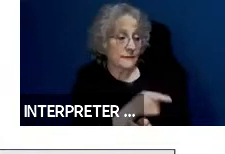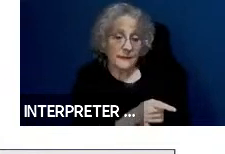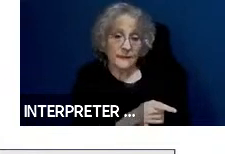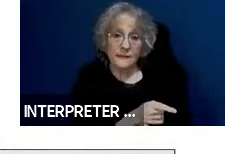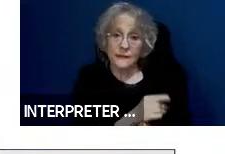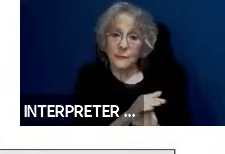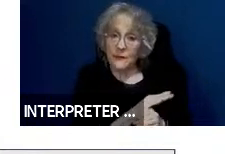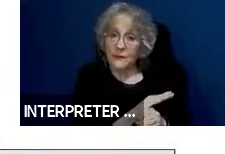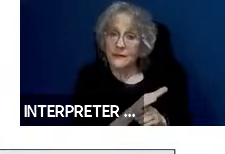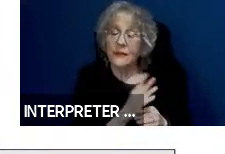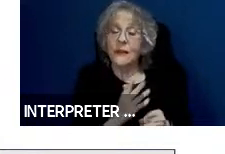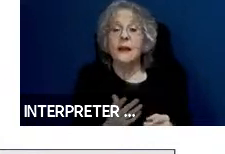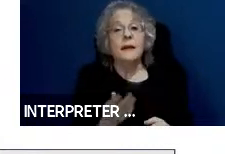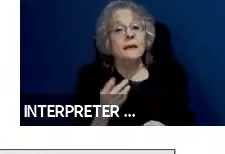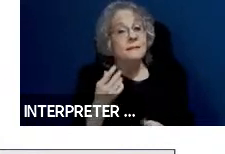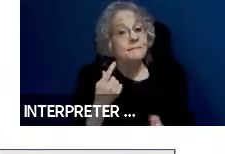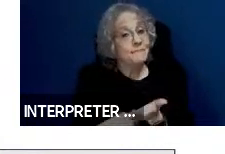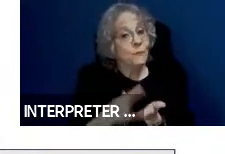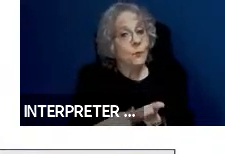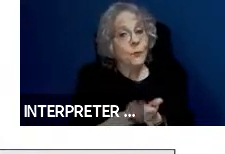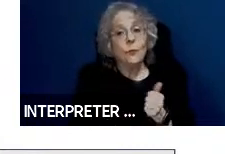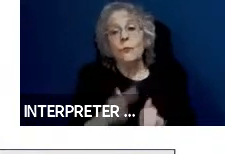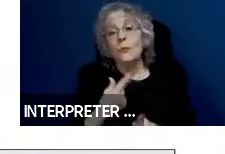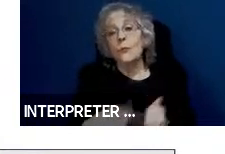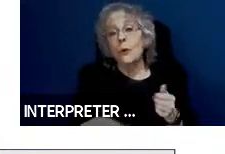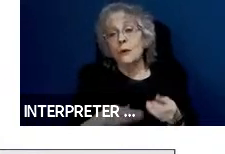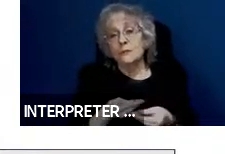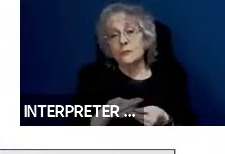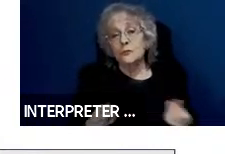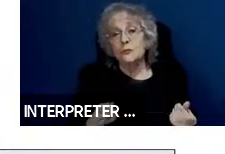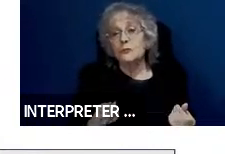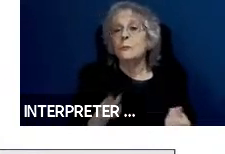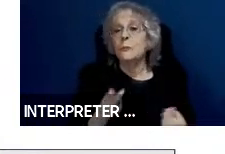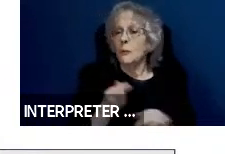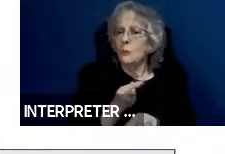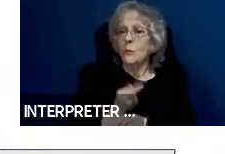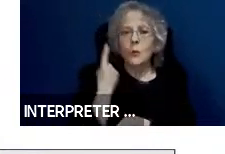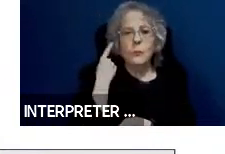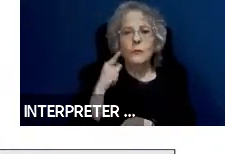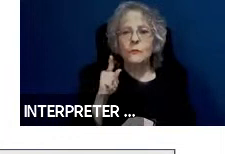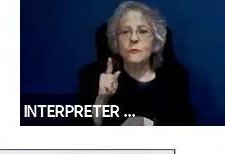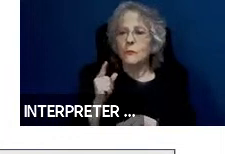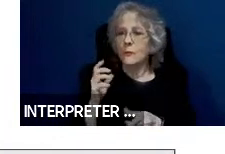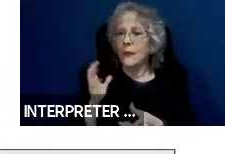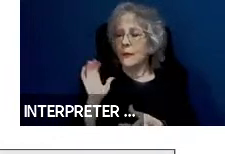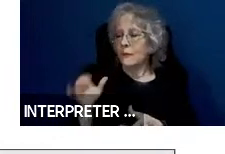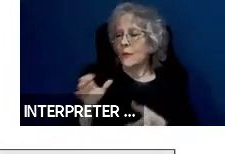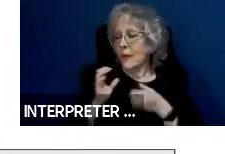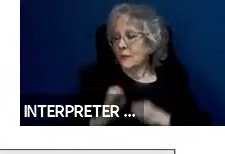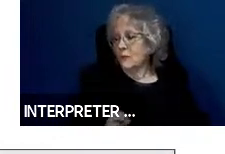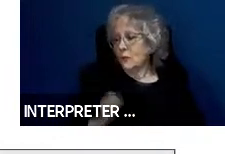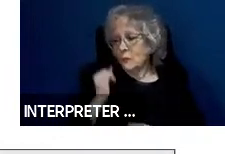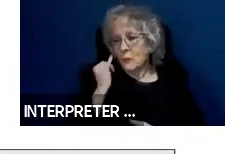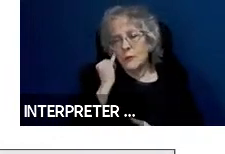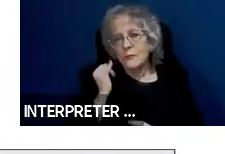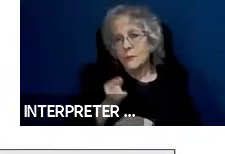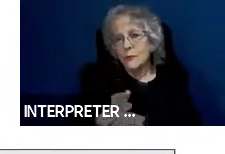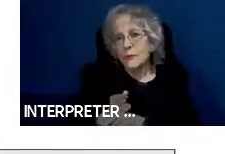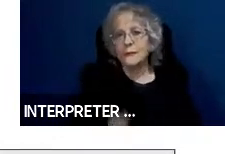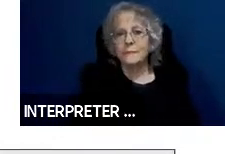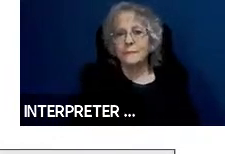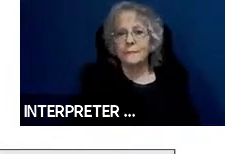what solution might be appropriate if the consumer is indeed correct. What we have found is that for